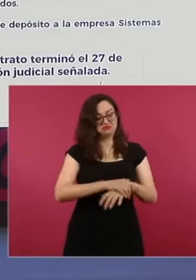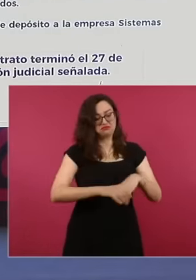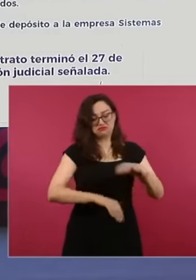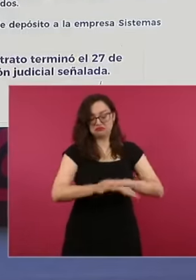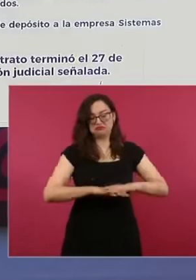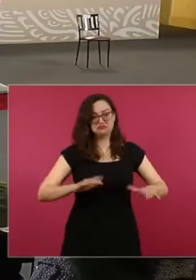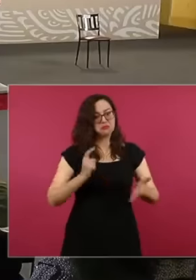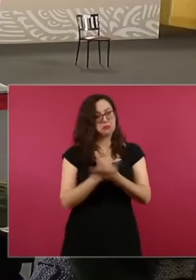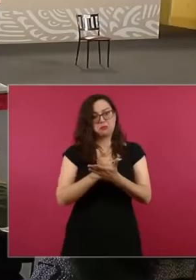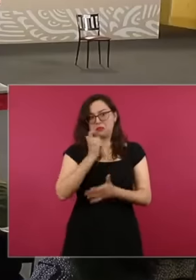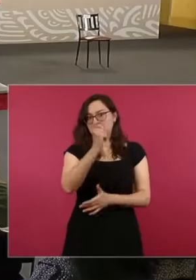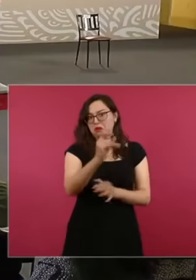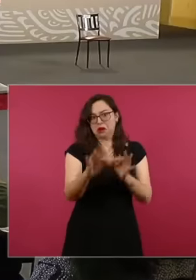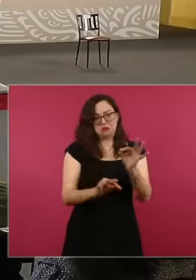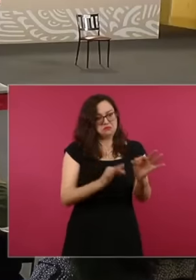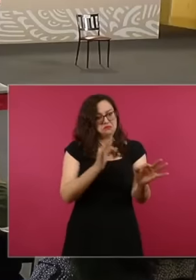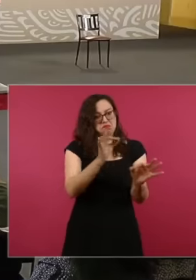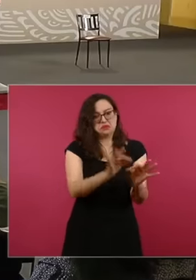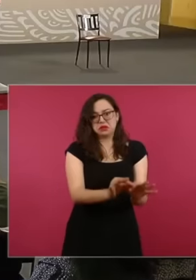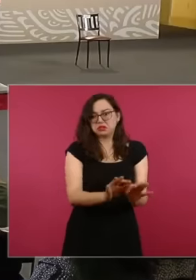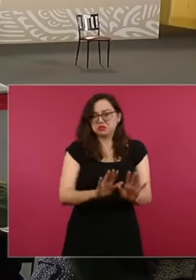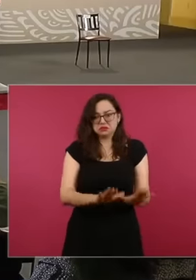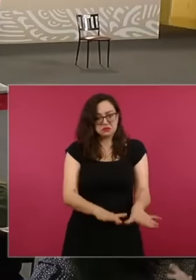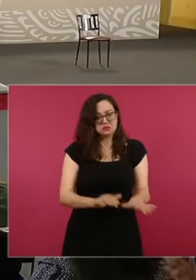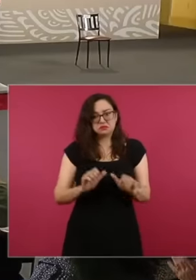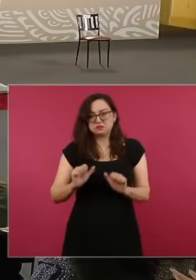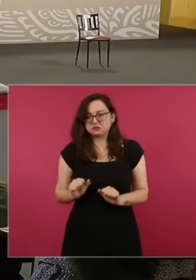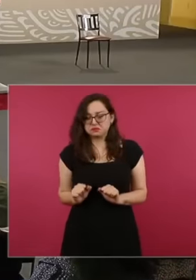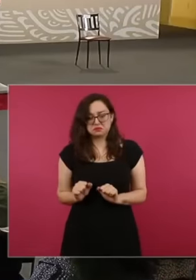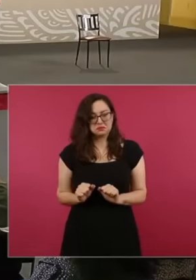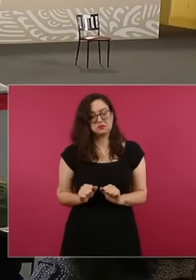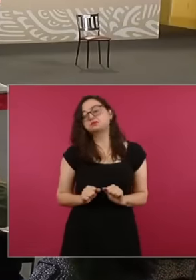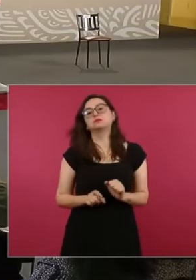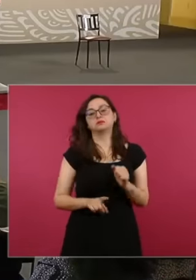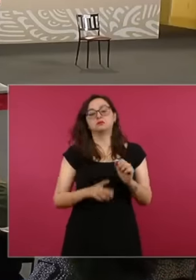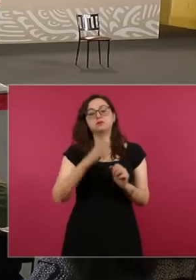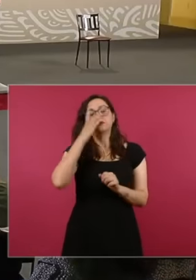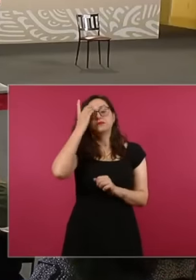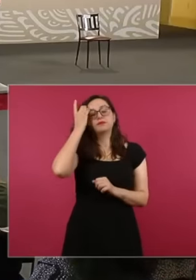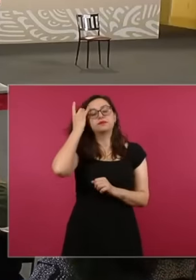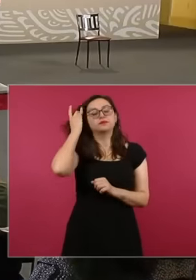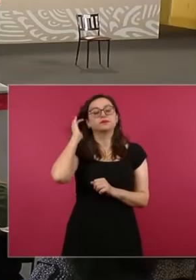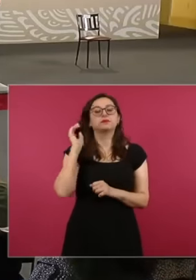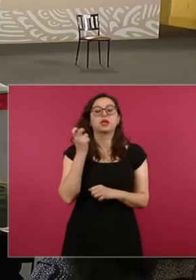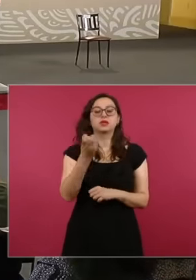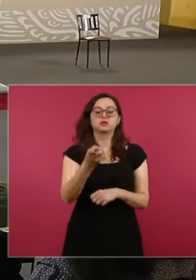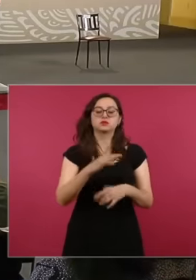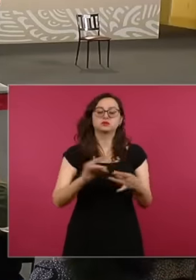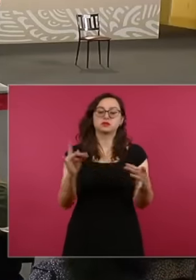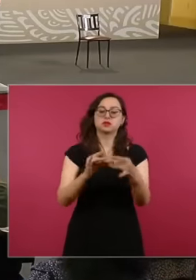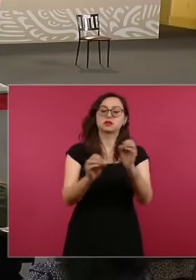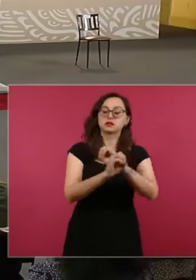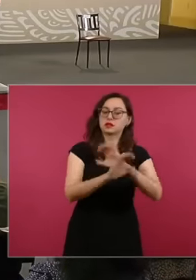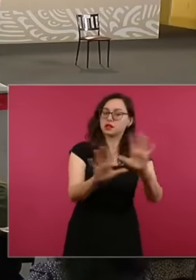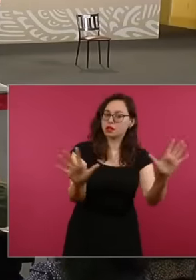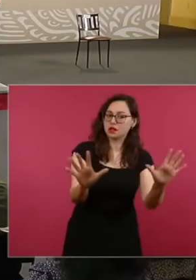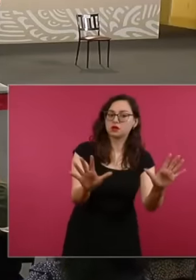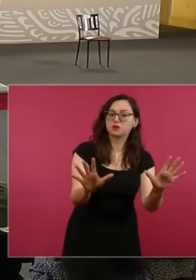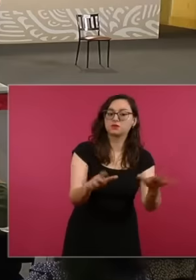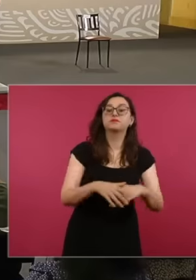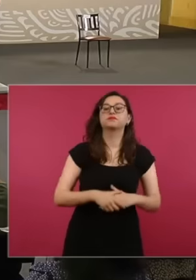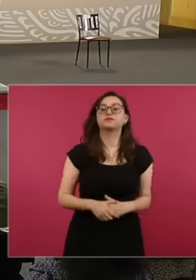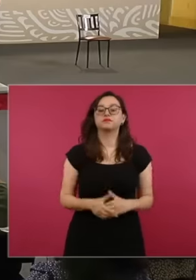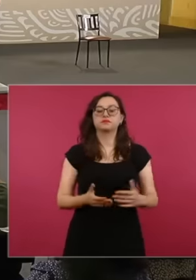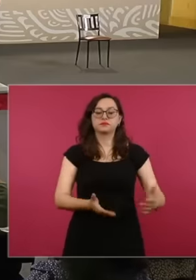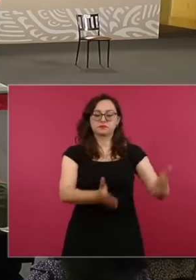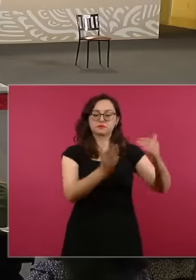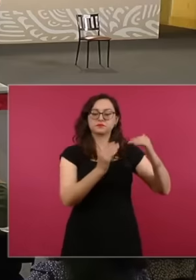clarify to Mr. Carlos Domínguez Well, how we have fought corruption these years, look from